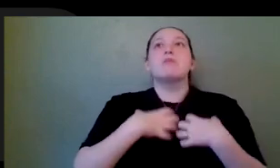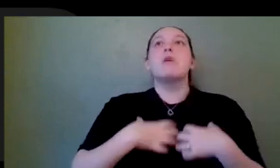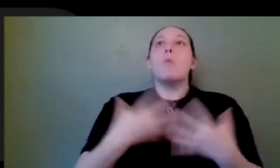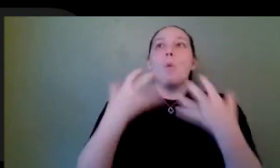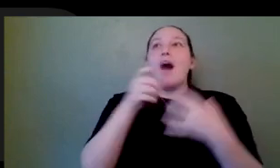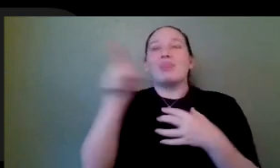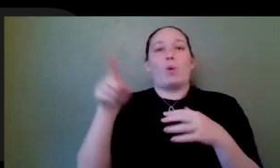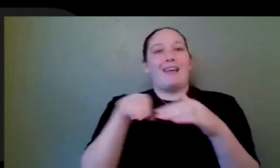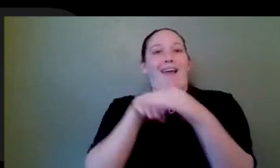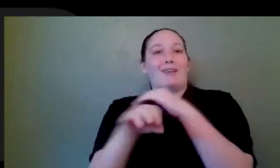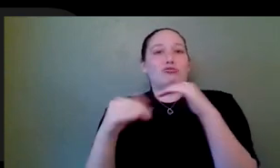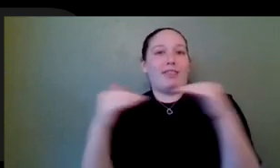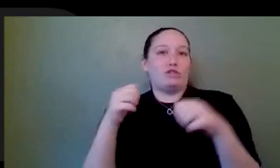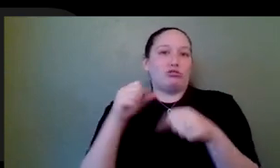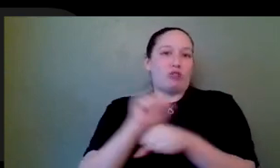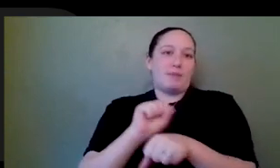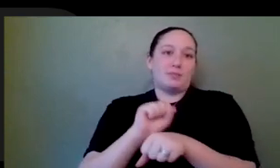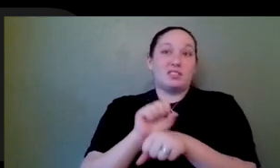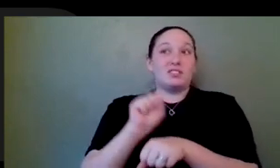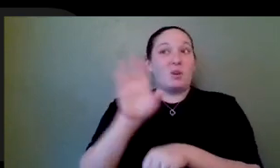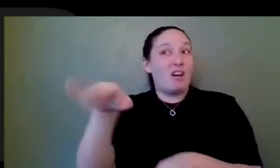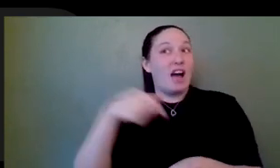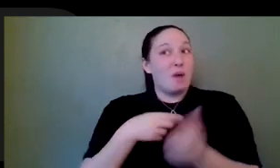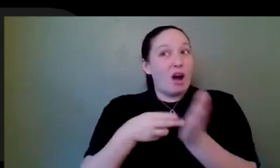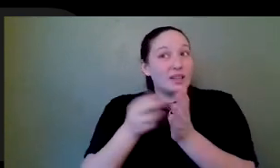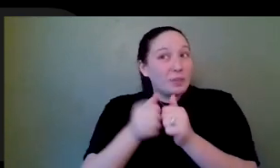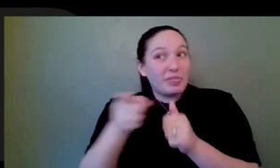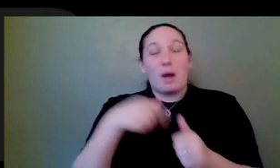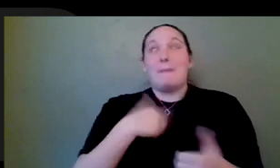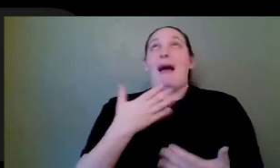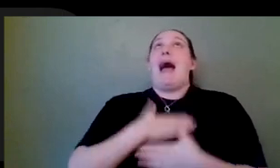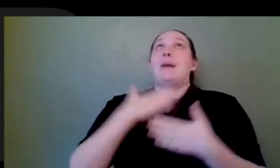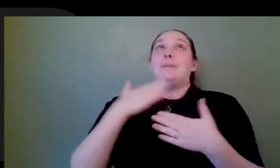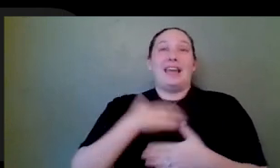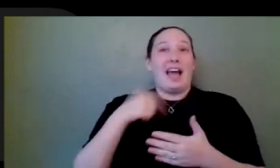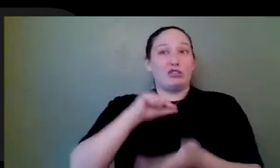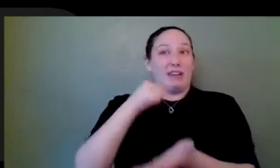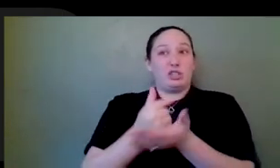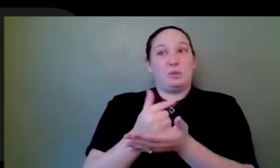So I'll just be honest with you. I'm glad I graduated 15 years ago when it was a 2002. 2007.